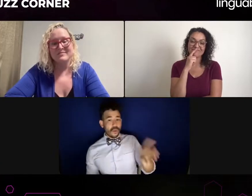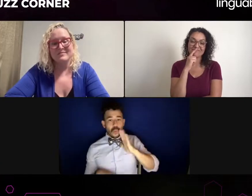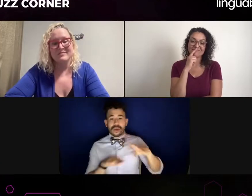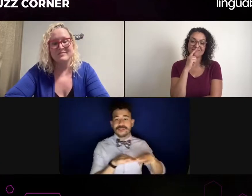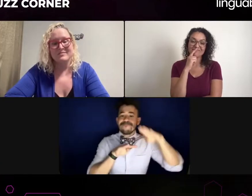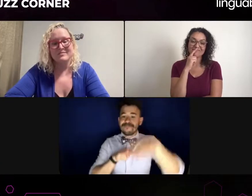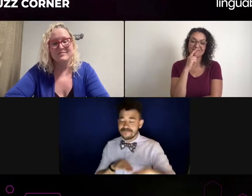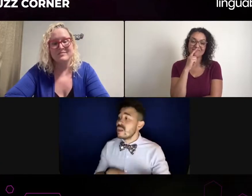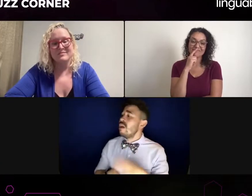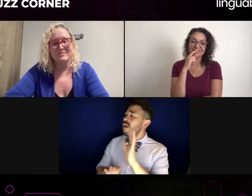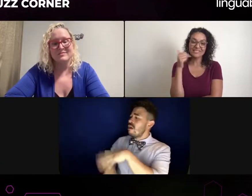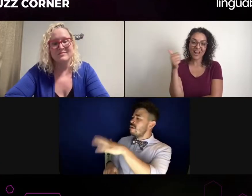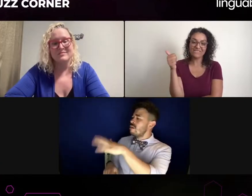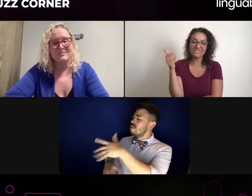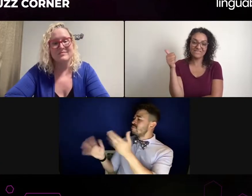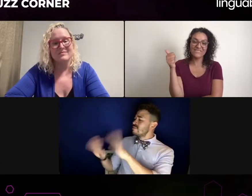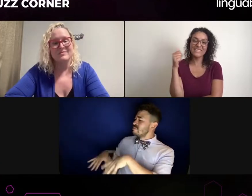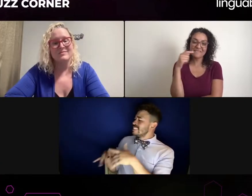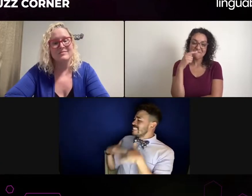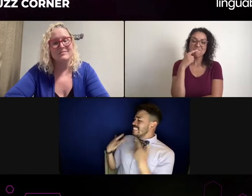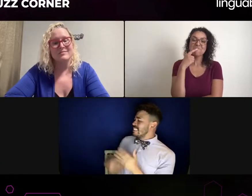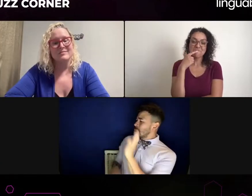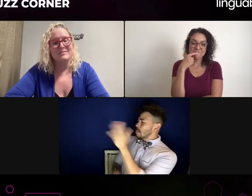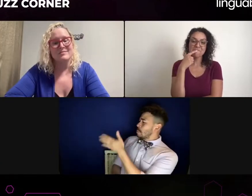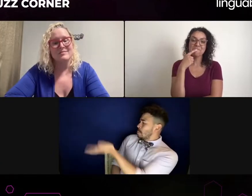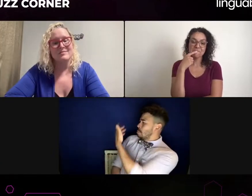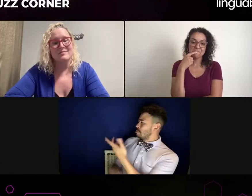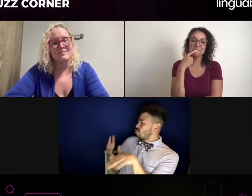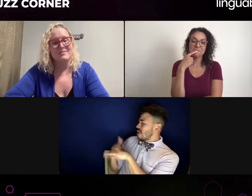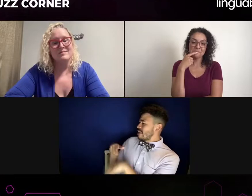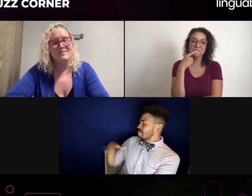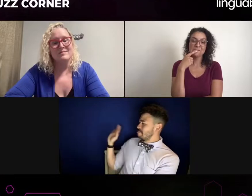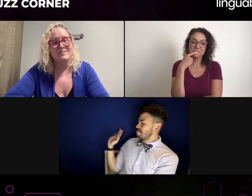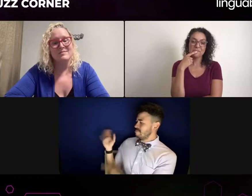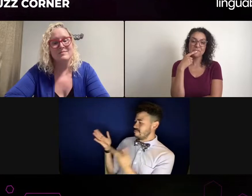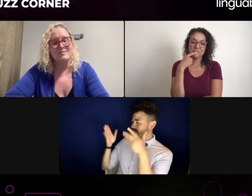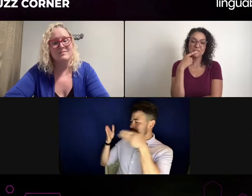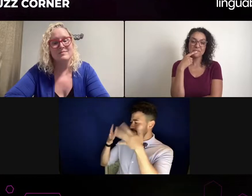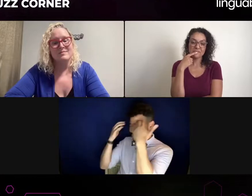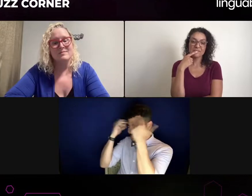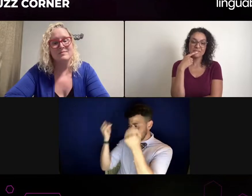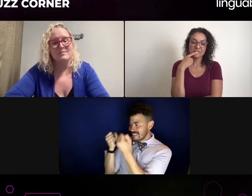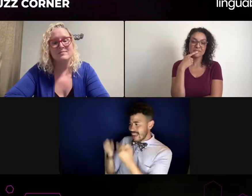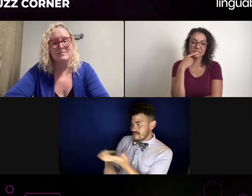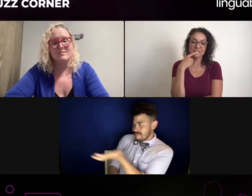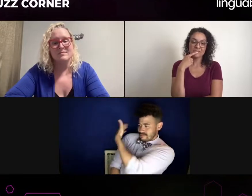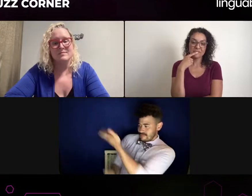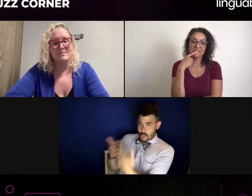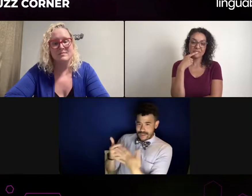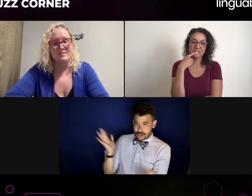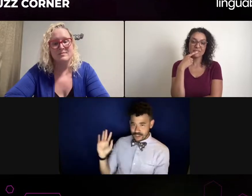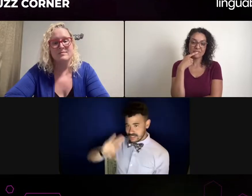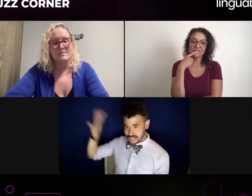it was a few days without a DSL, I remember during those days I felt...